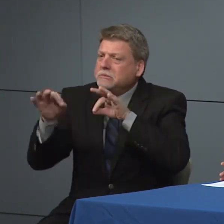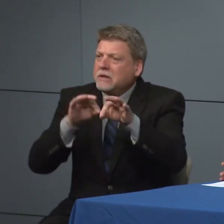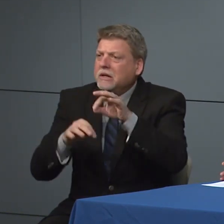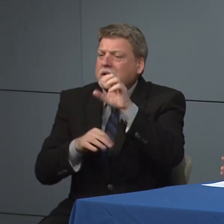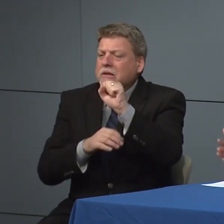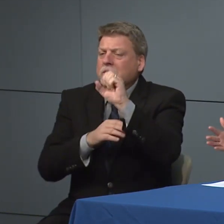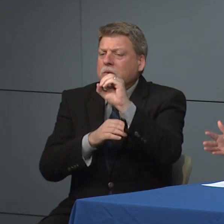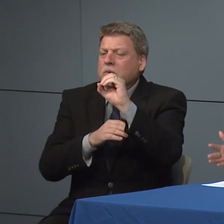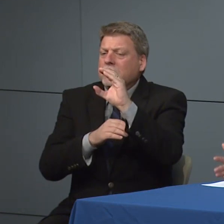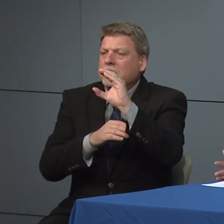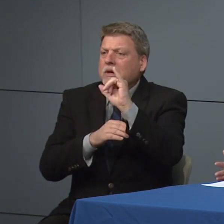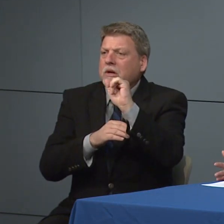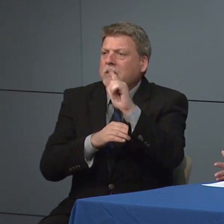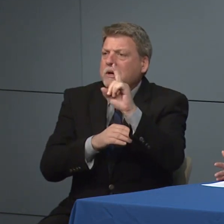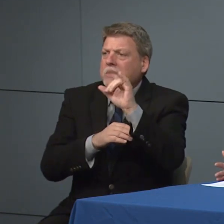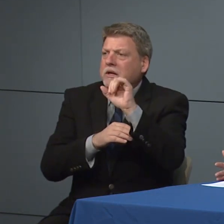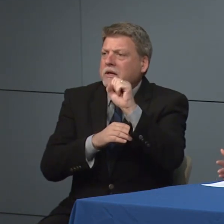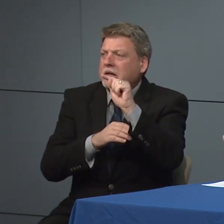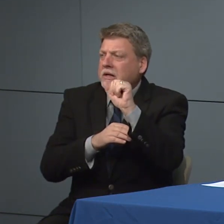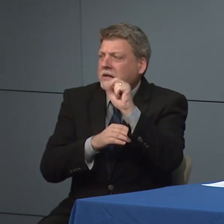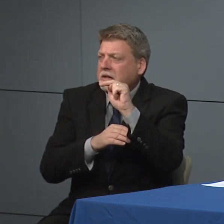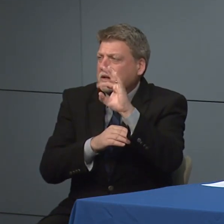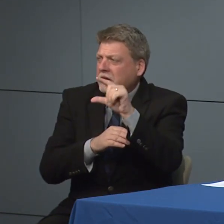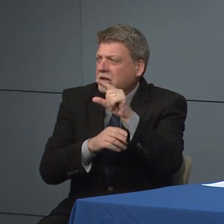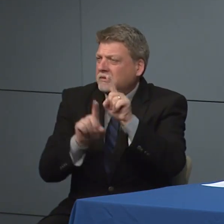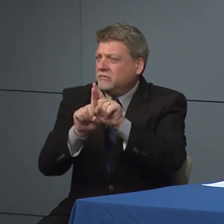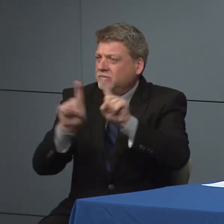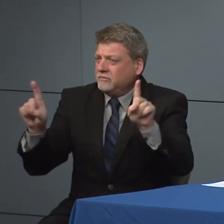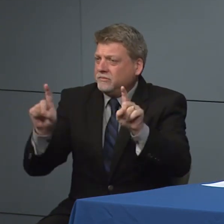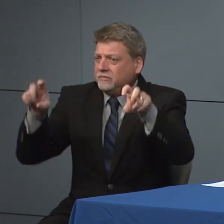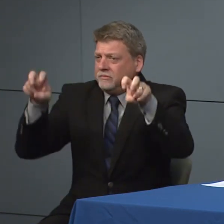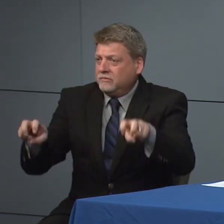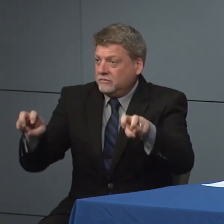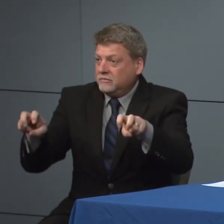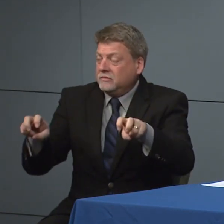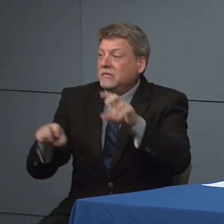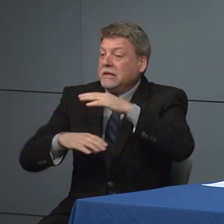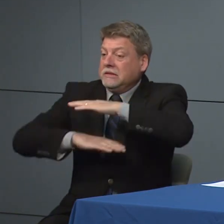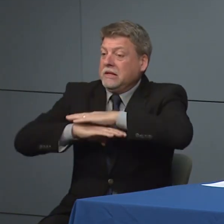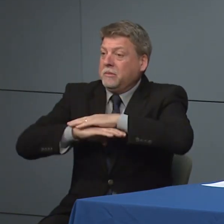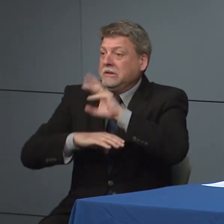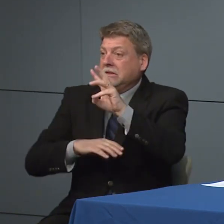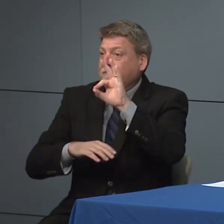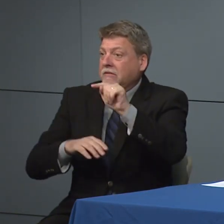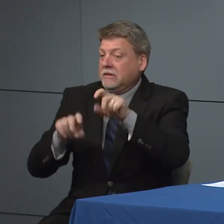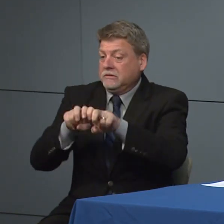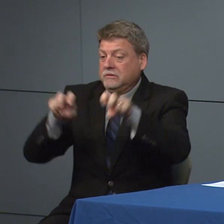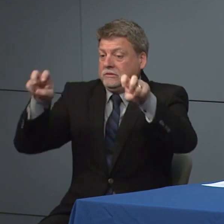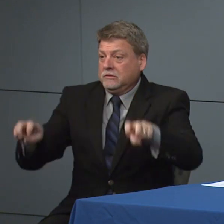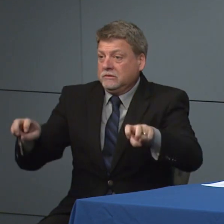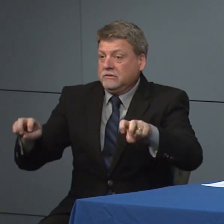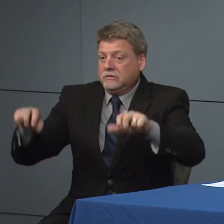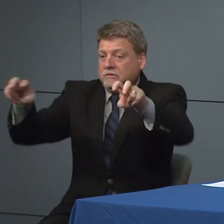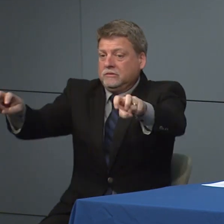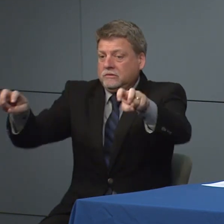and restaurants, keeping table 6 feet apart if people are waiting in line there more 6 feet apart and so, but with